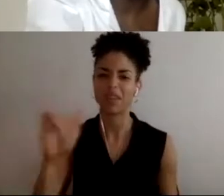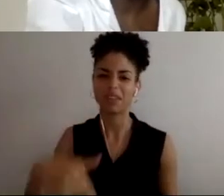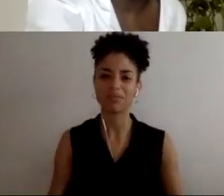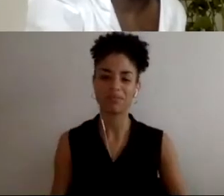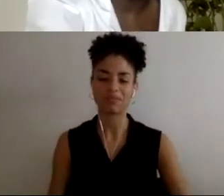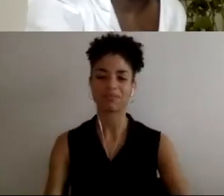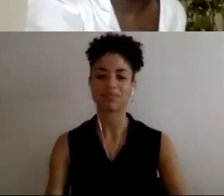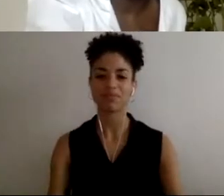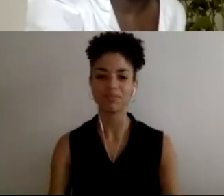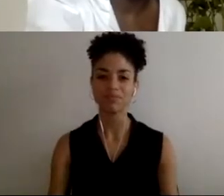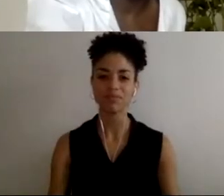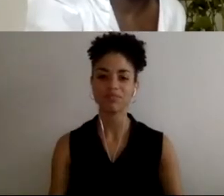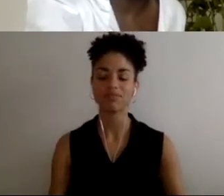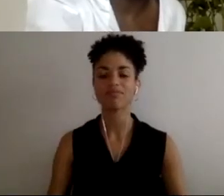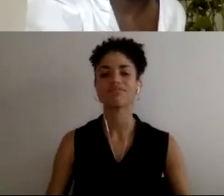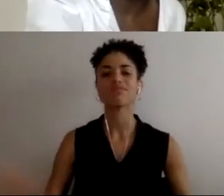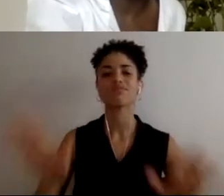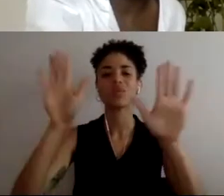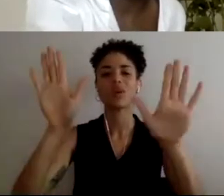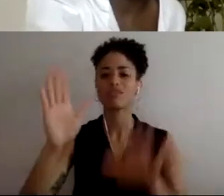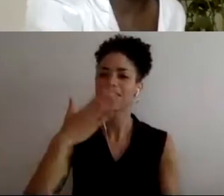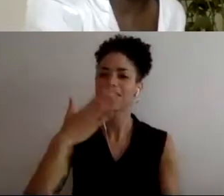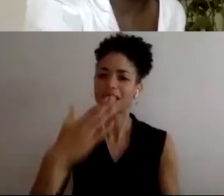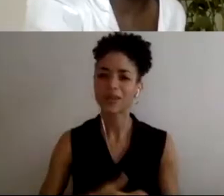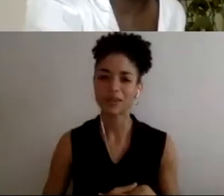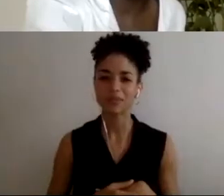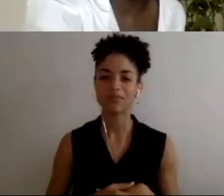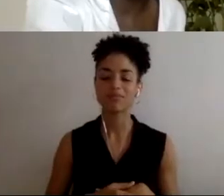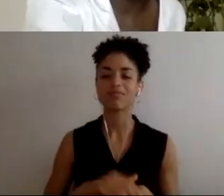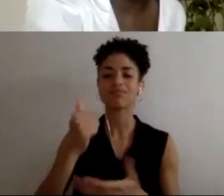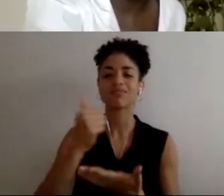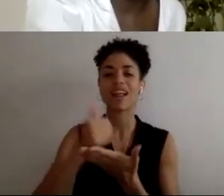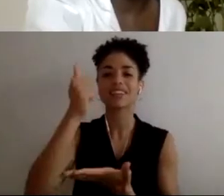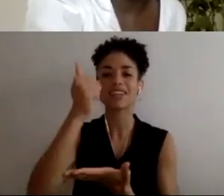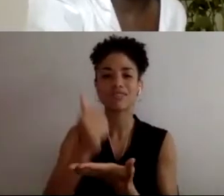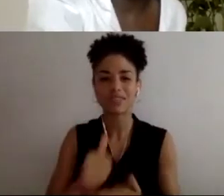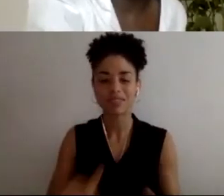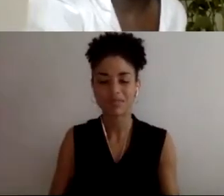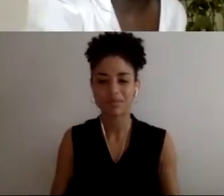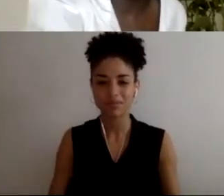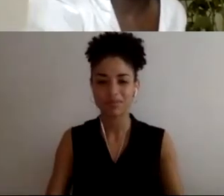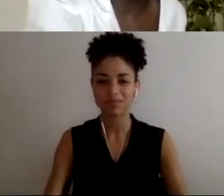Wonderful, Russell. Thank You. Alexandria?